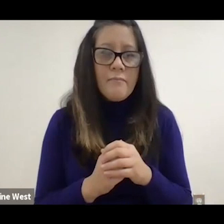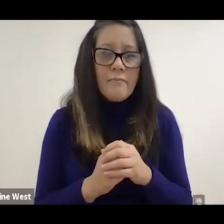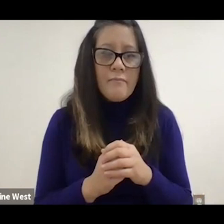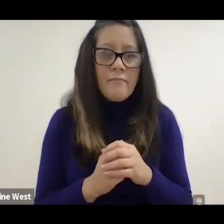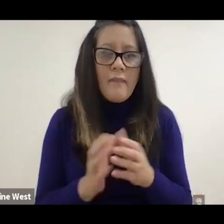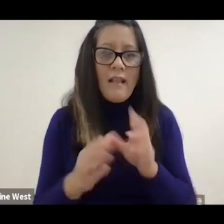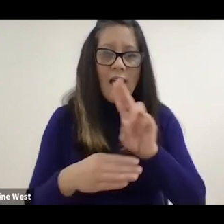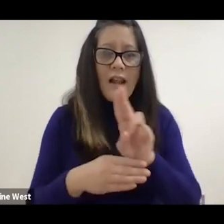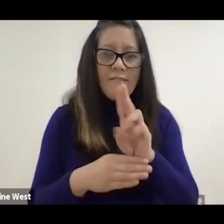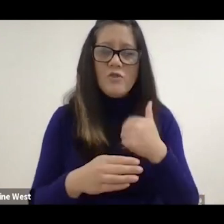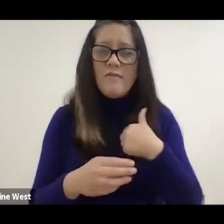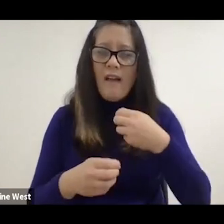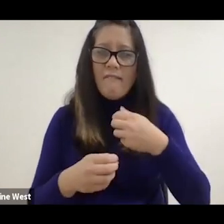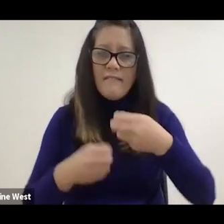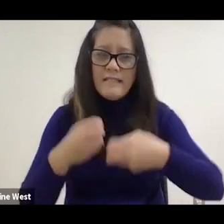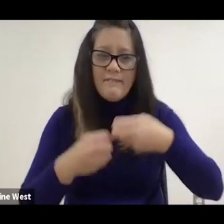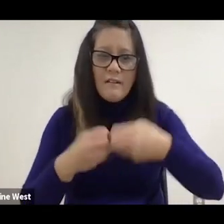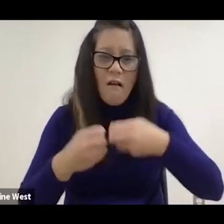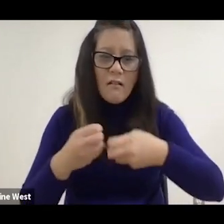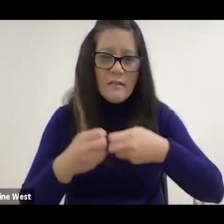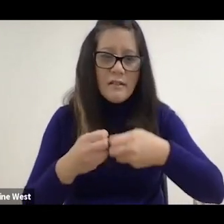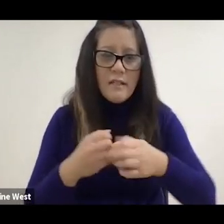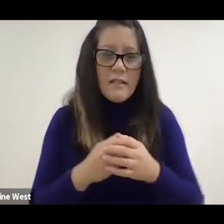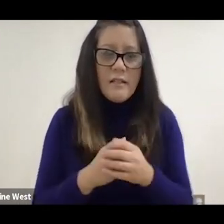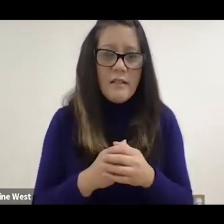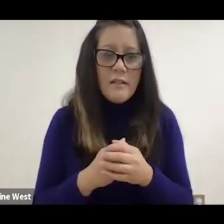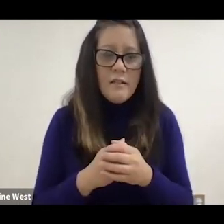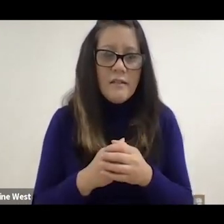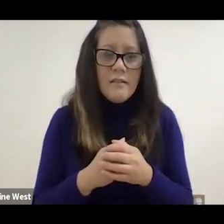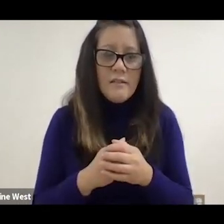and a lot of user have difficulty running this